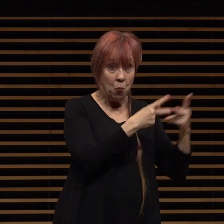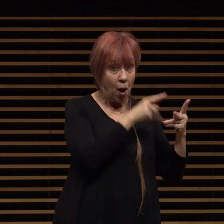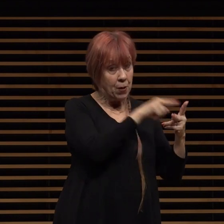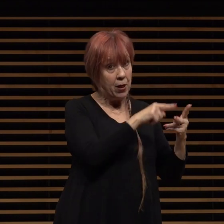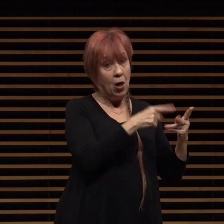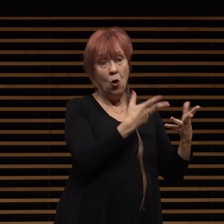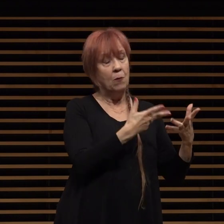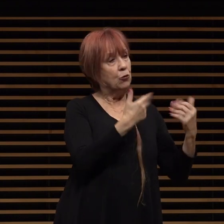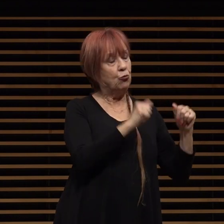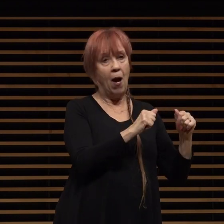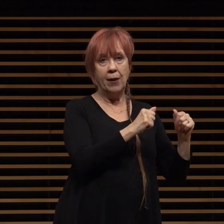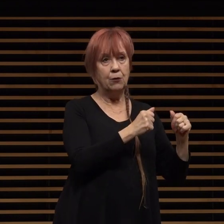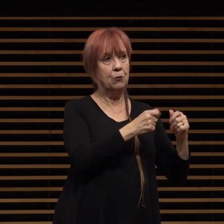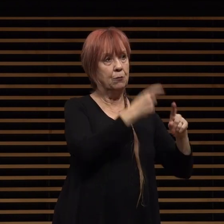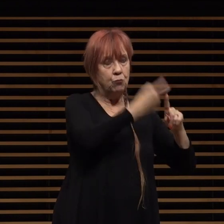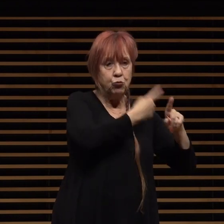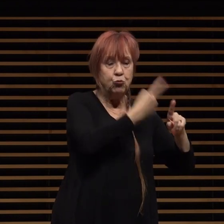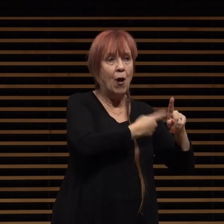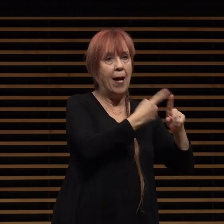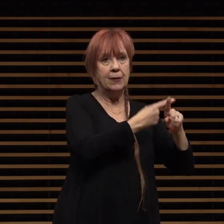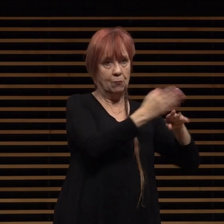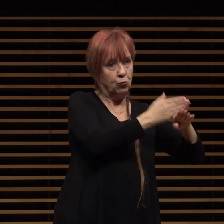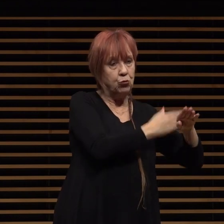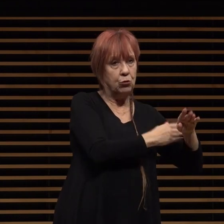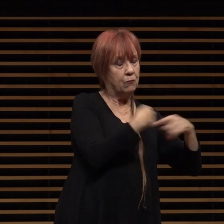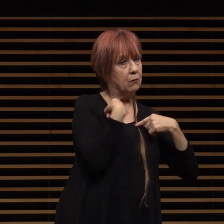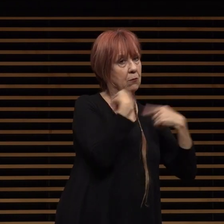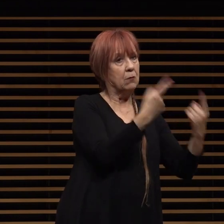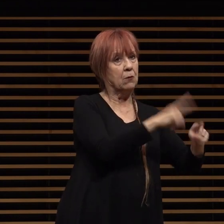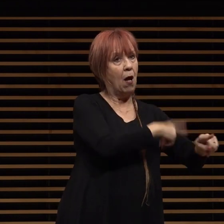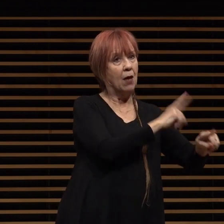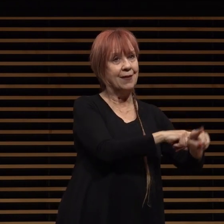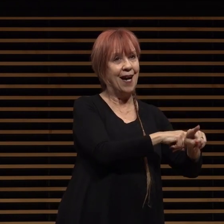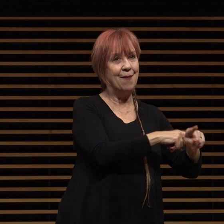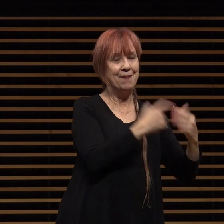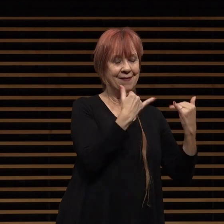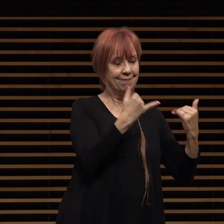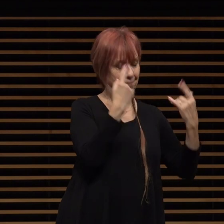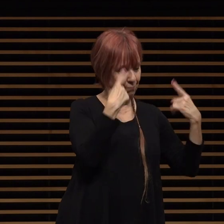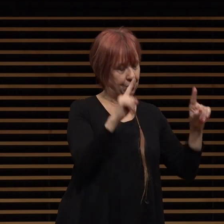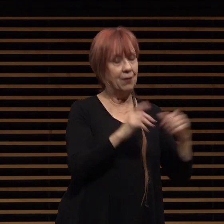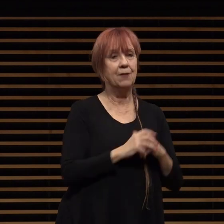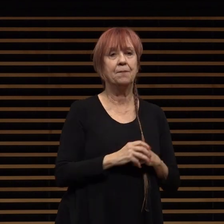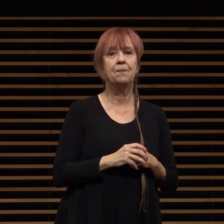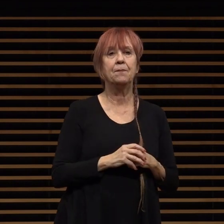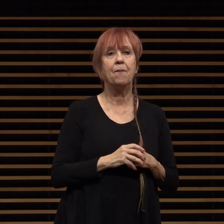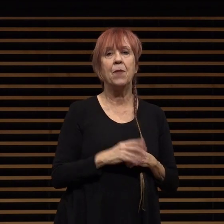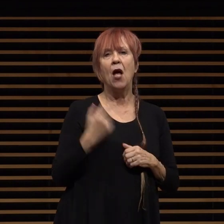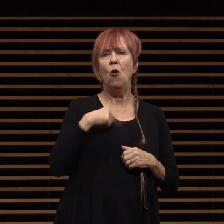renovate for quite some time and i'm happy to report that